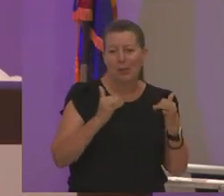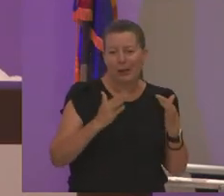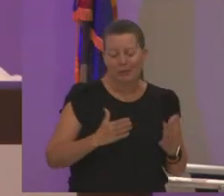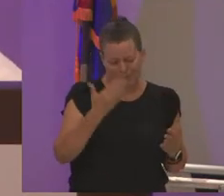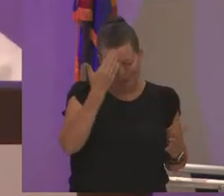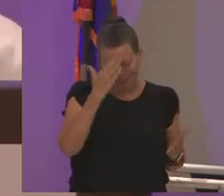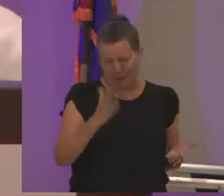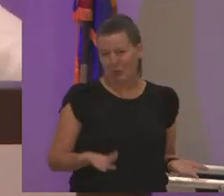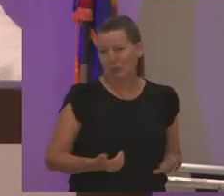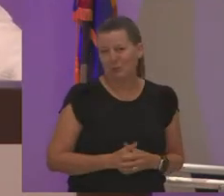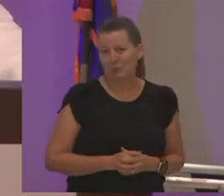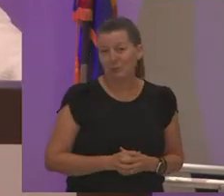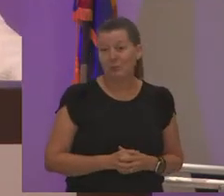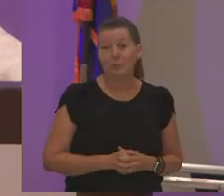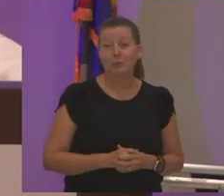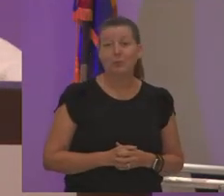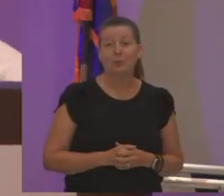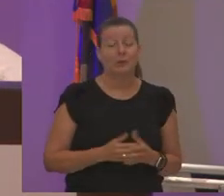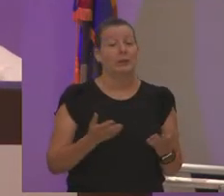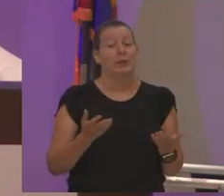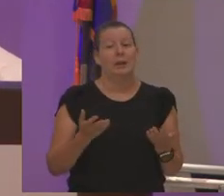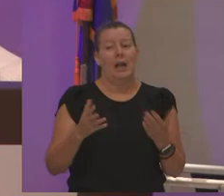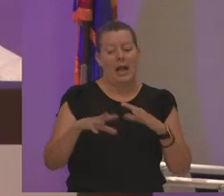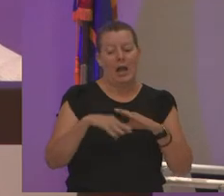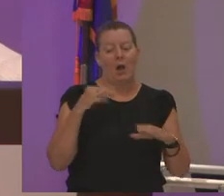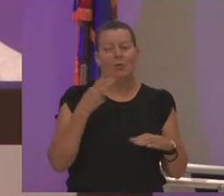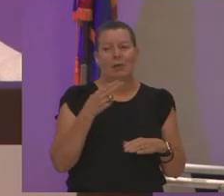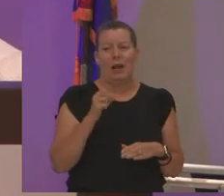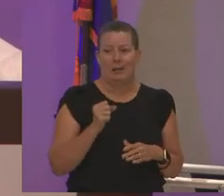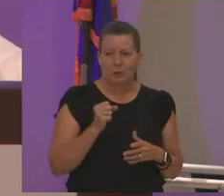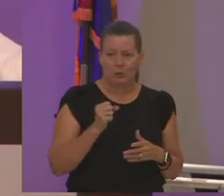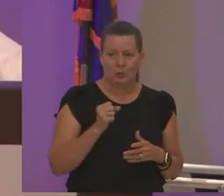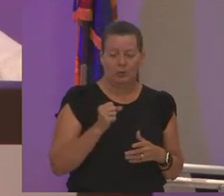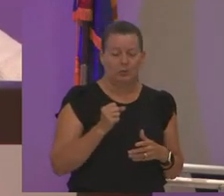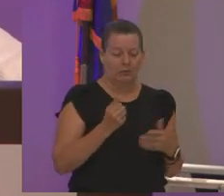so if we could get them out of high school and help them dream if we could let them come here and